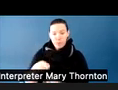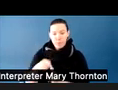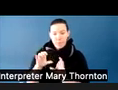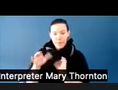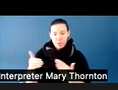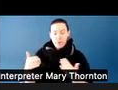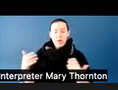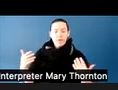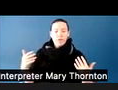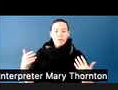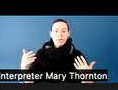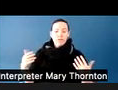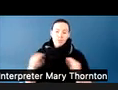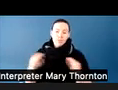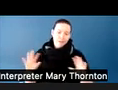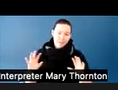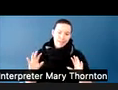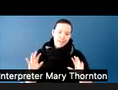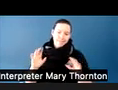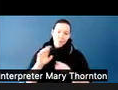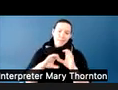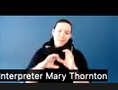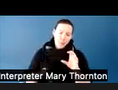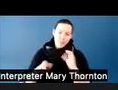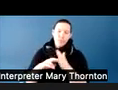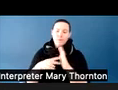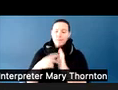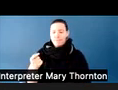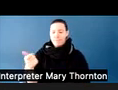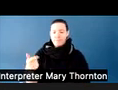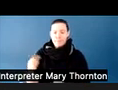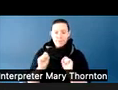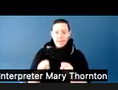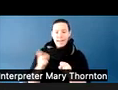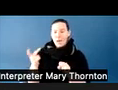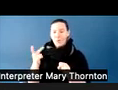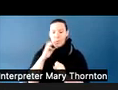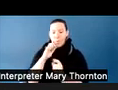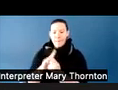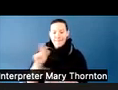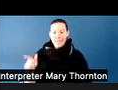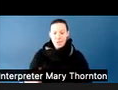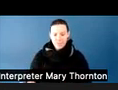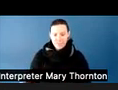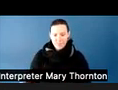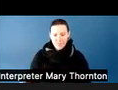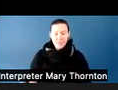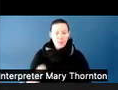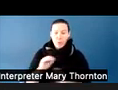I will remove you from the Zoom room, and we'll meet later. And so there was no surprise over what would happen.